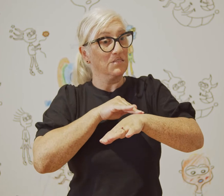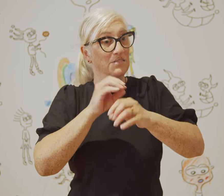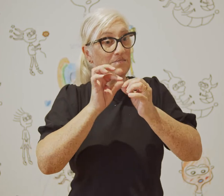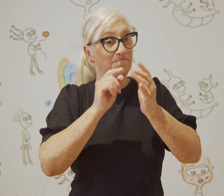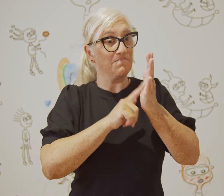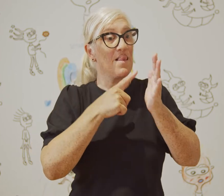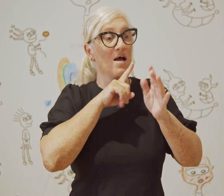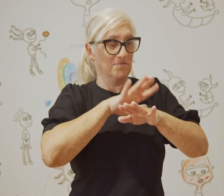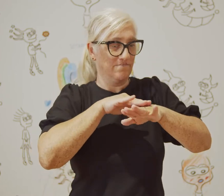It's in my blood.